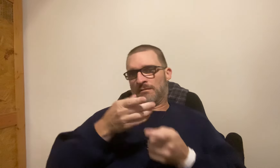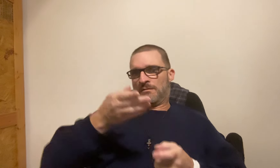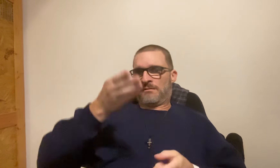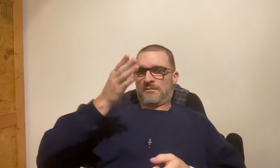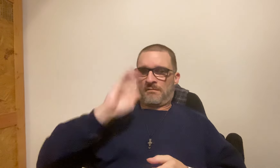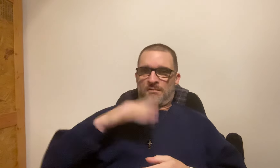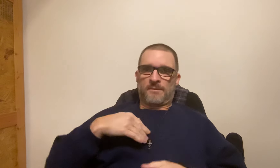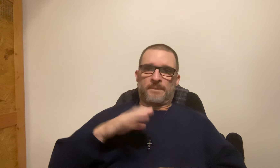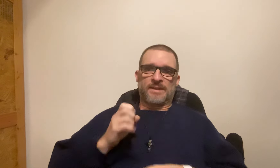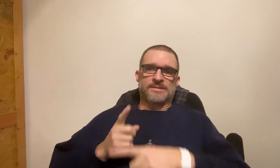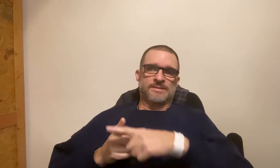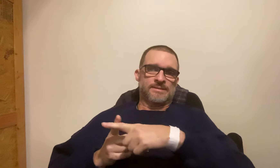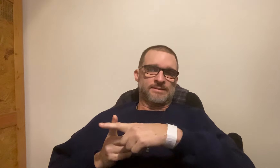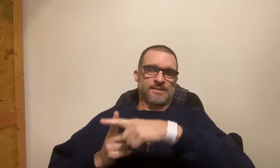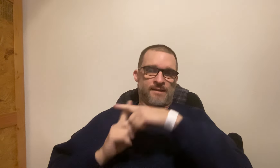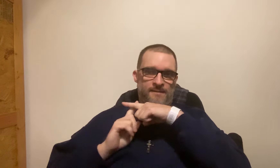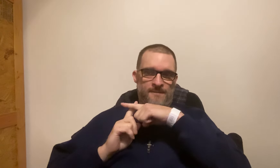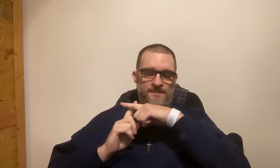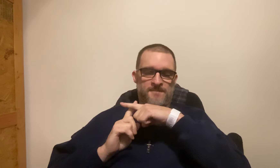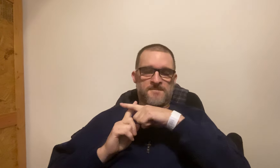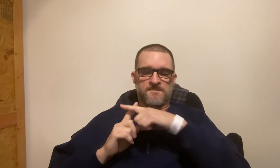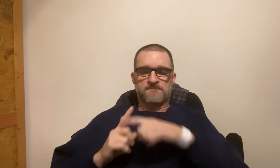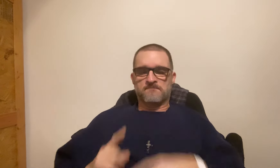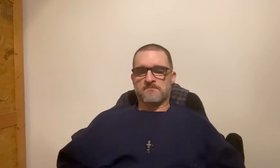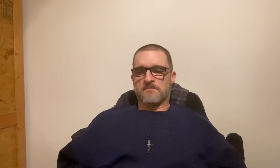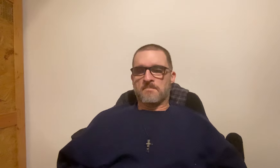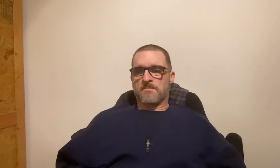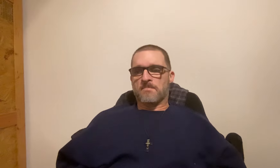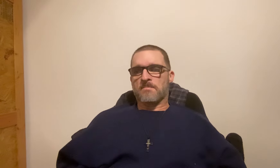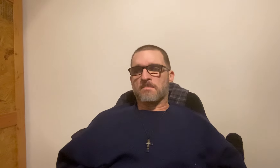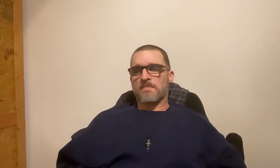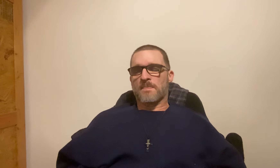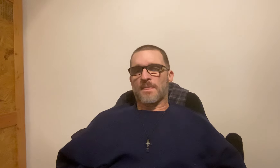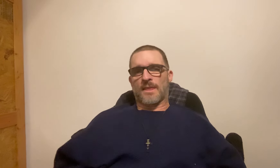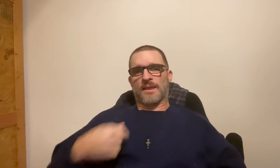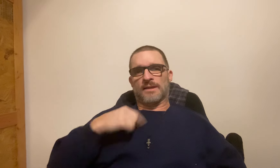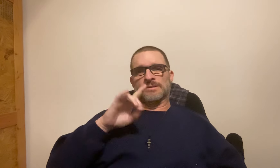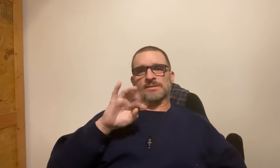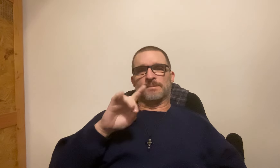I met God and I got saved.